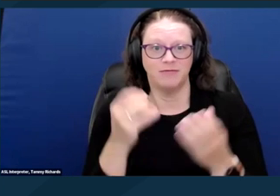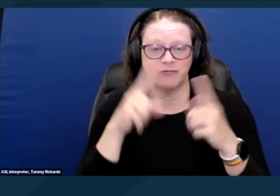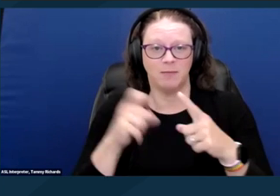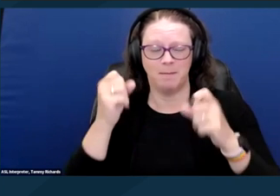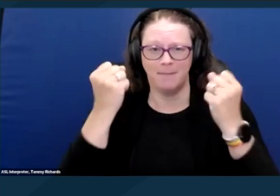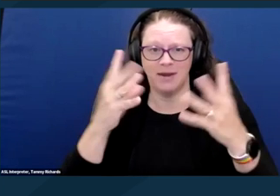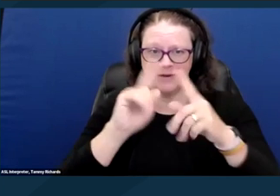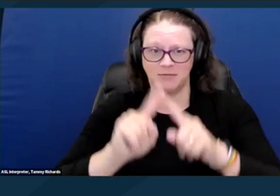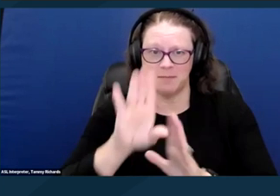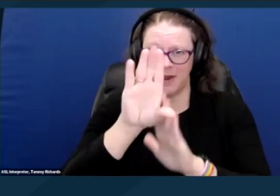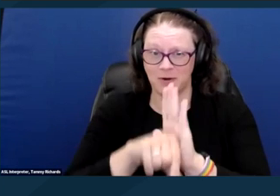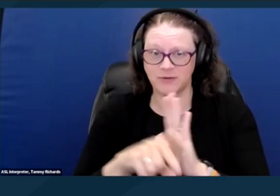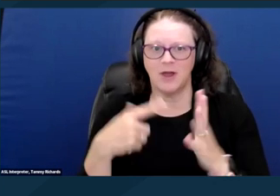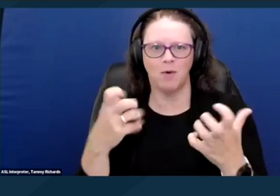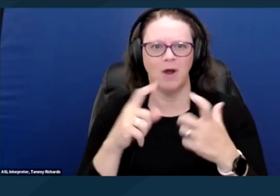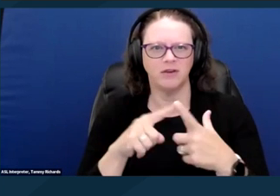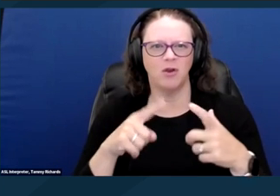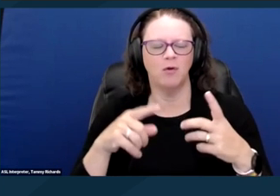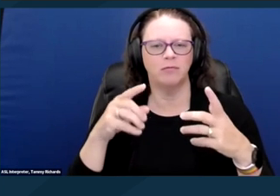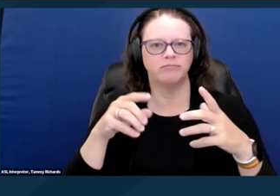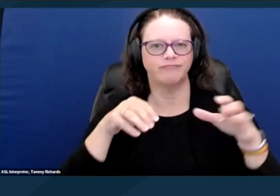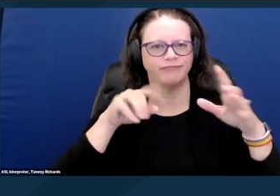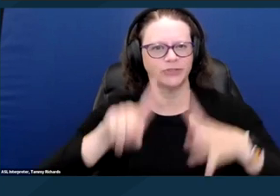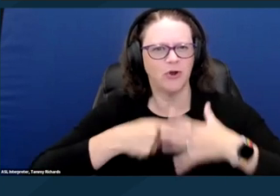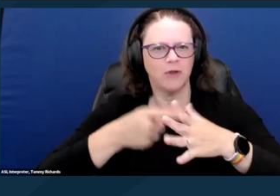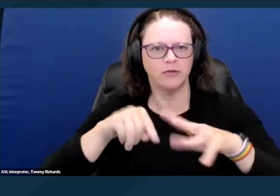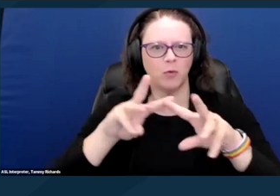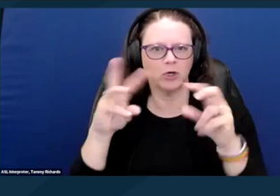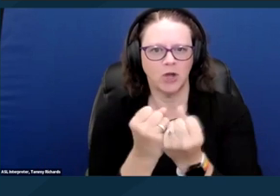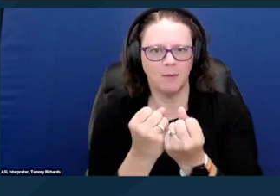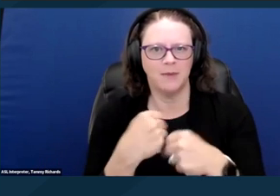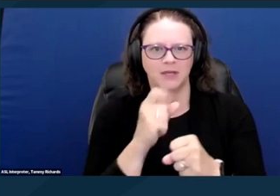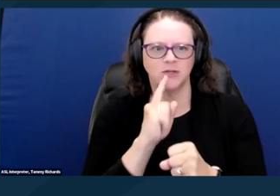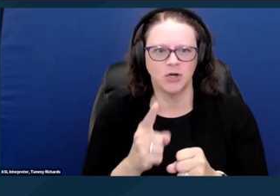for a deeper dive into the issues. We wanna ensure that everyone in attendance,